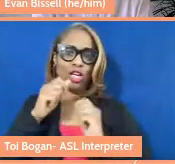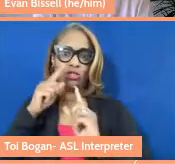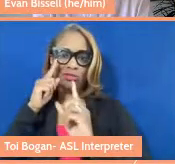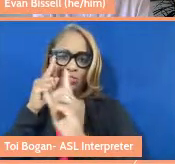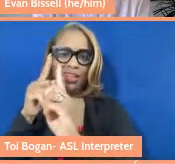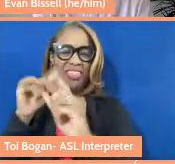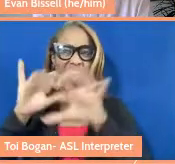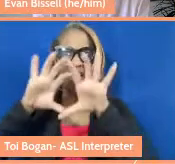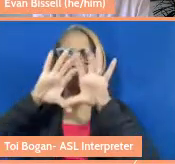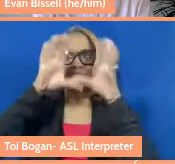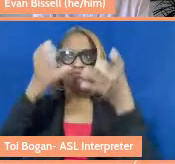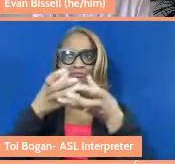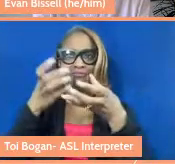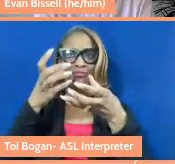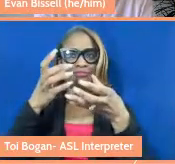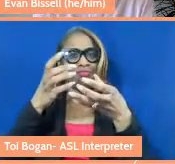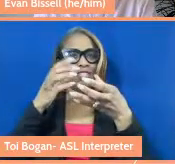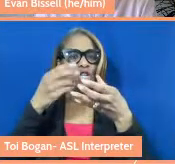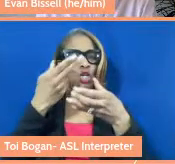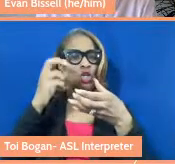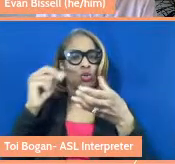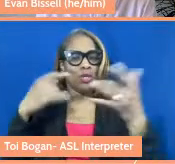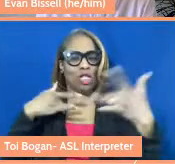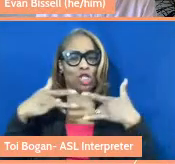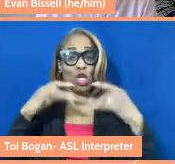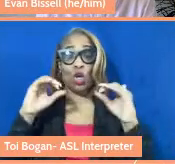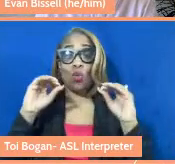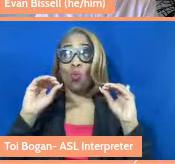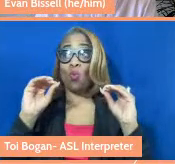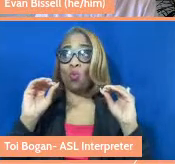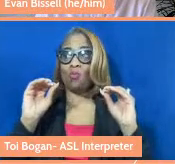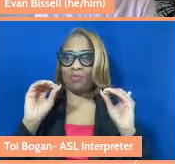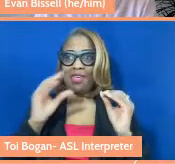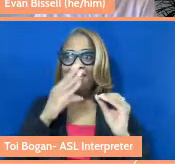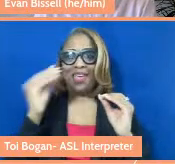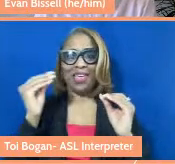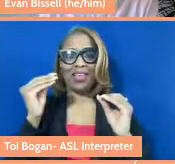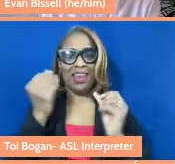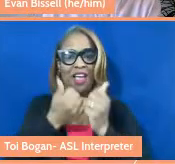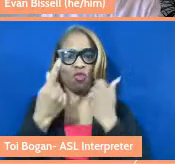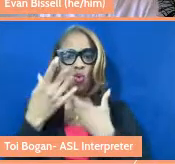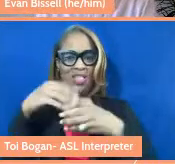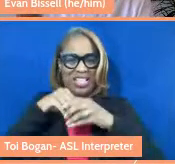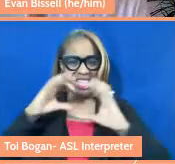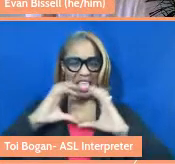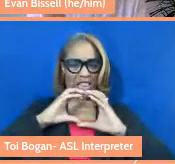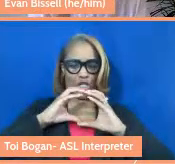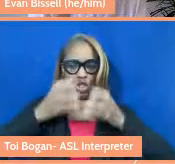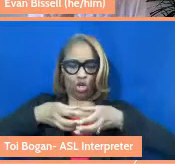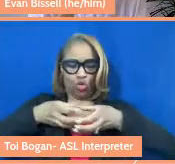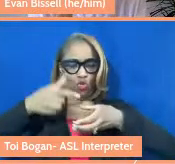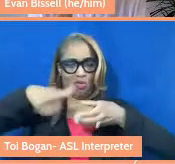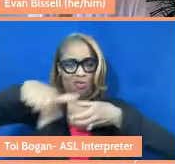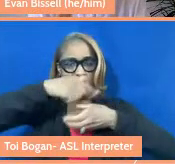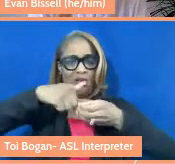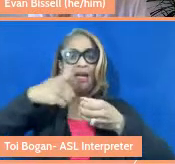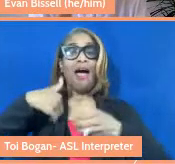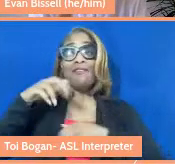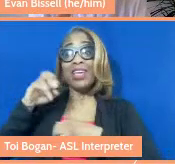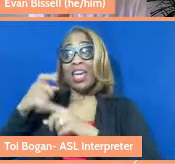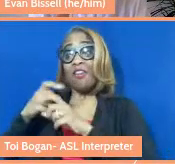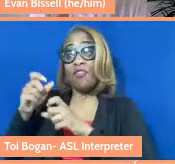when no one is outside the circle. There's care from strangers, but there's also care